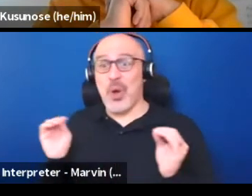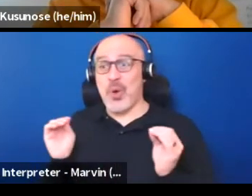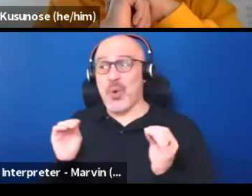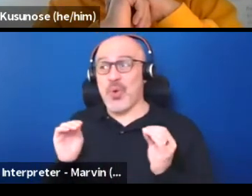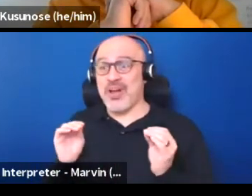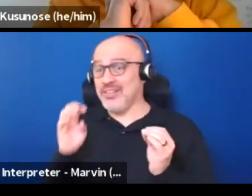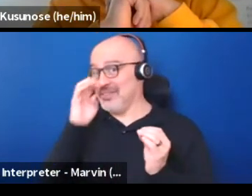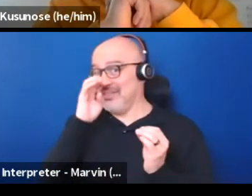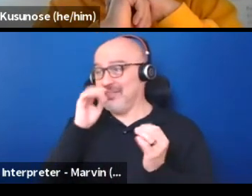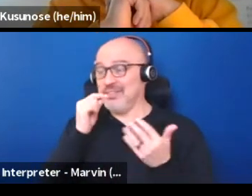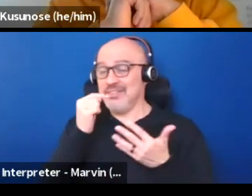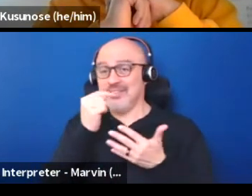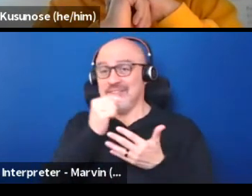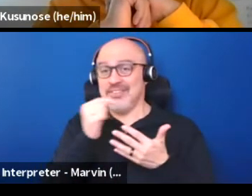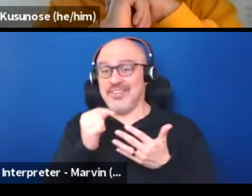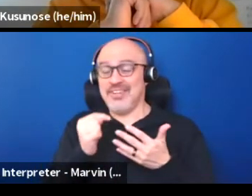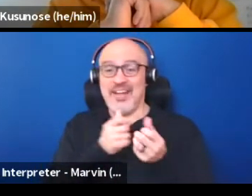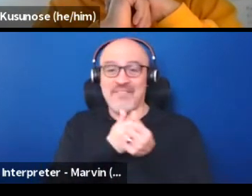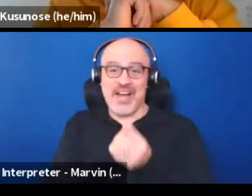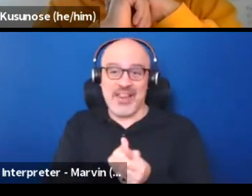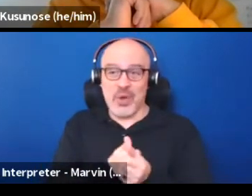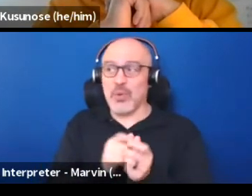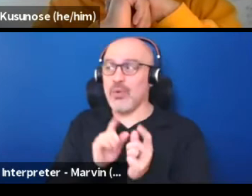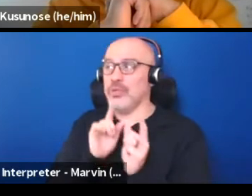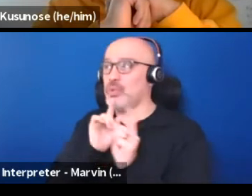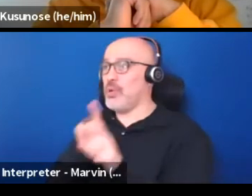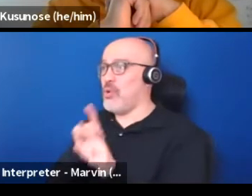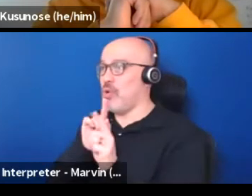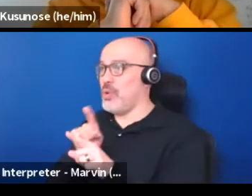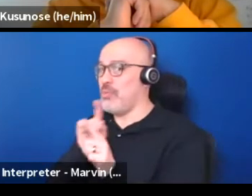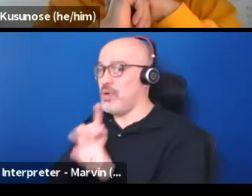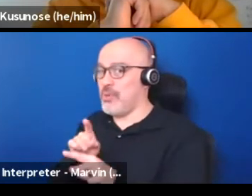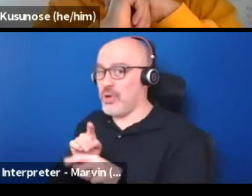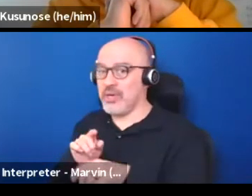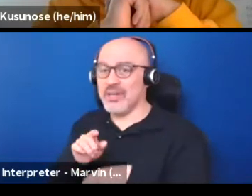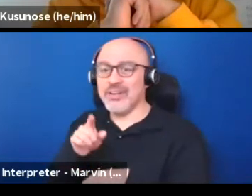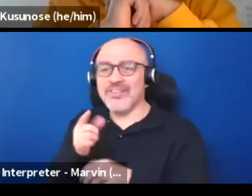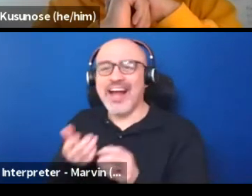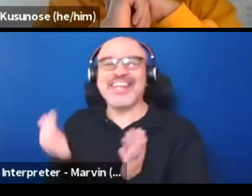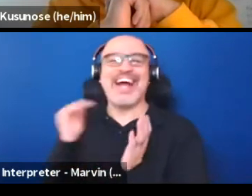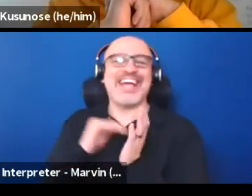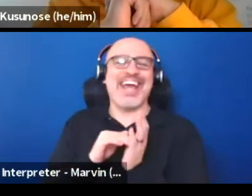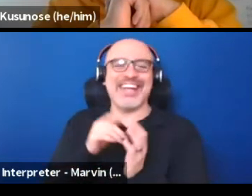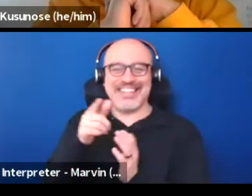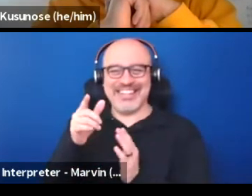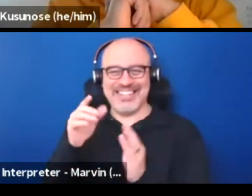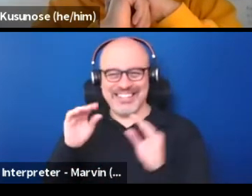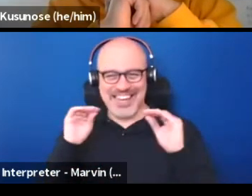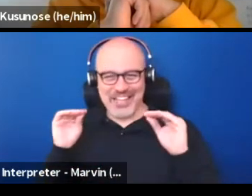that we have to report to, going back to education, do we need to know